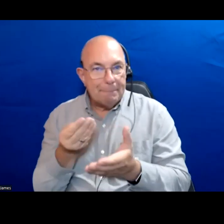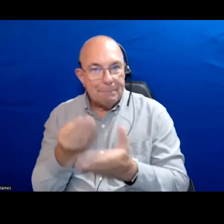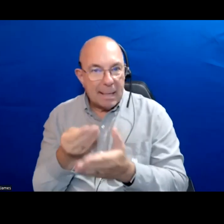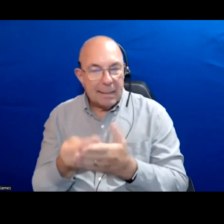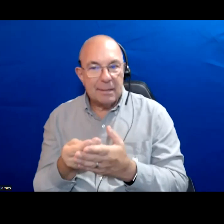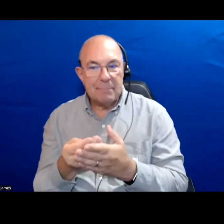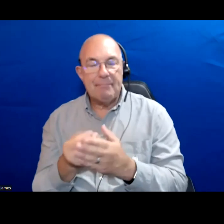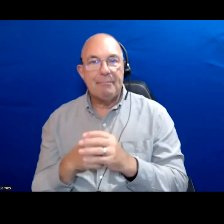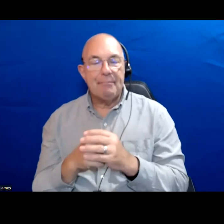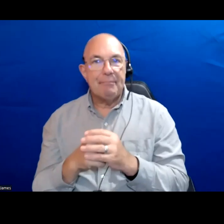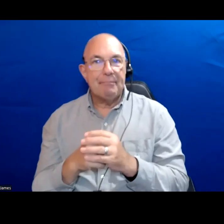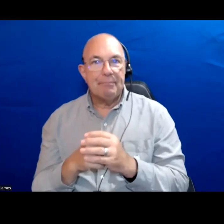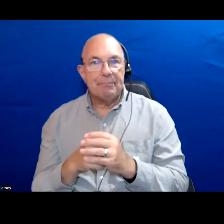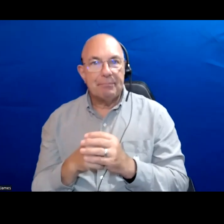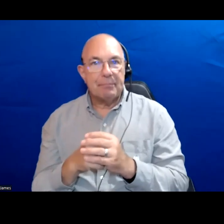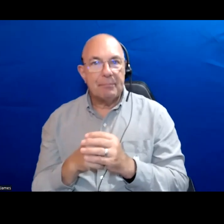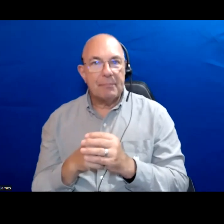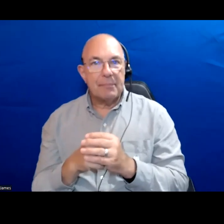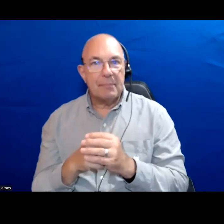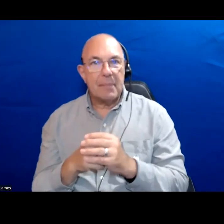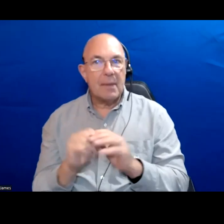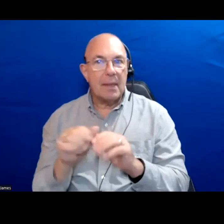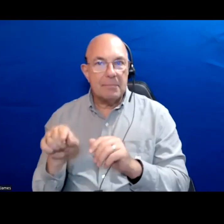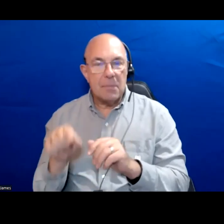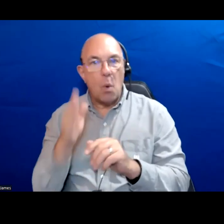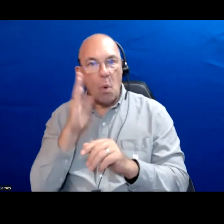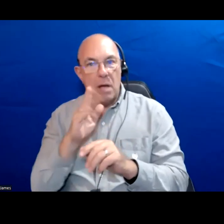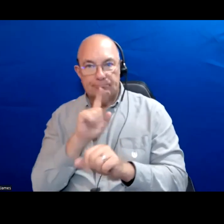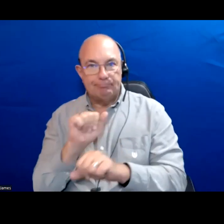And to how we are going to actually enact the goals that we set.